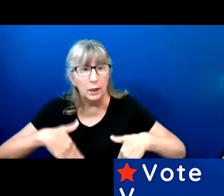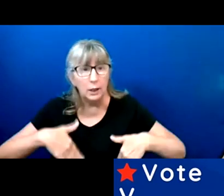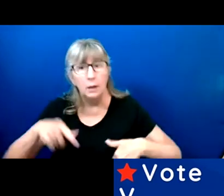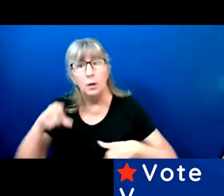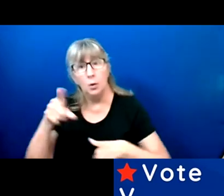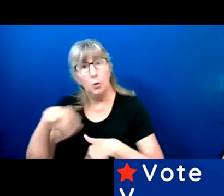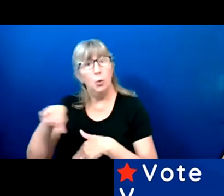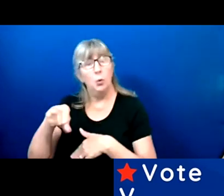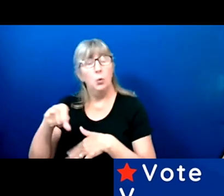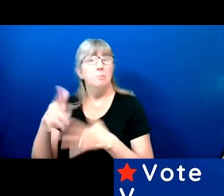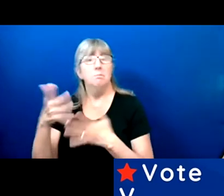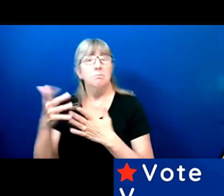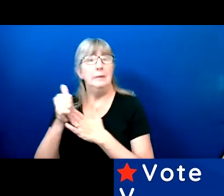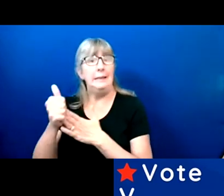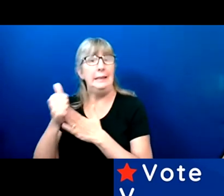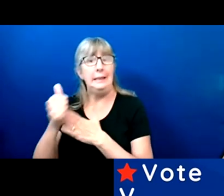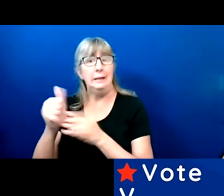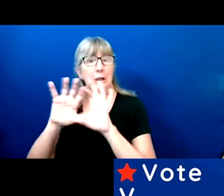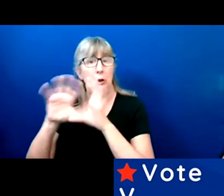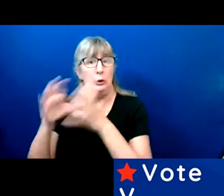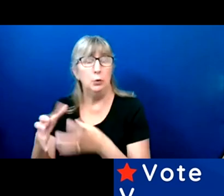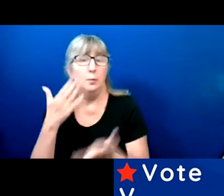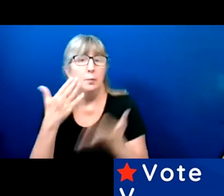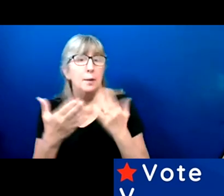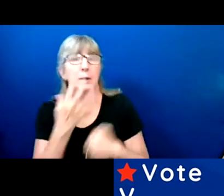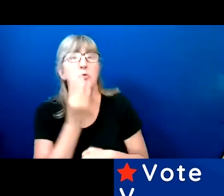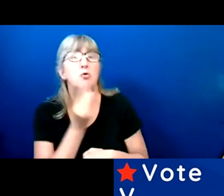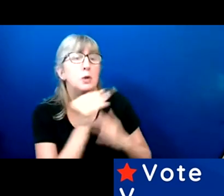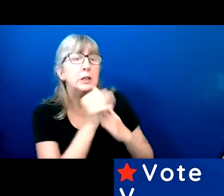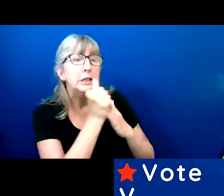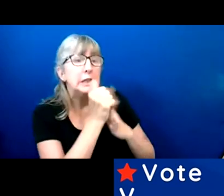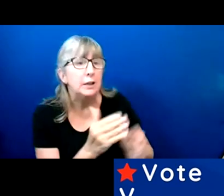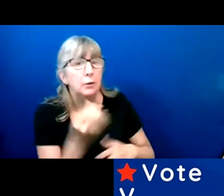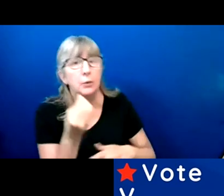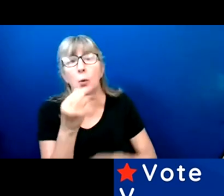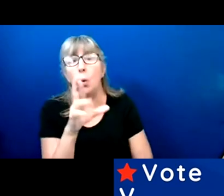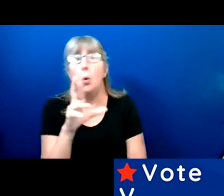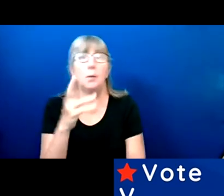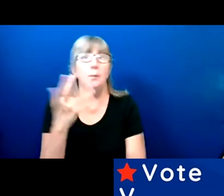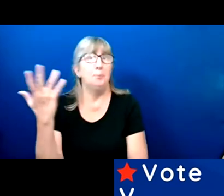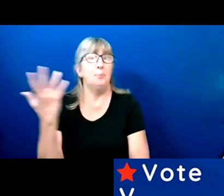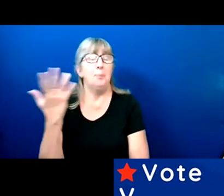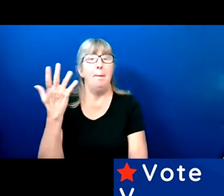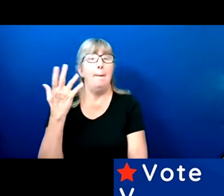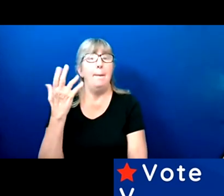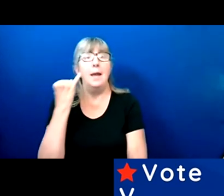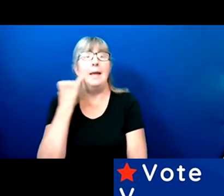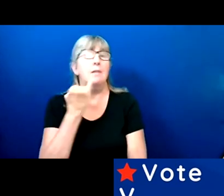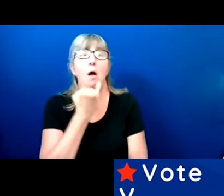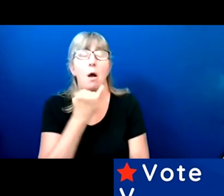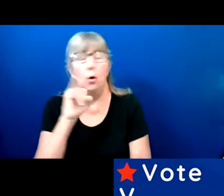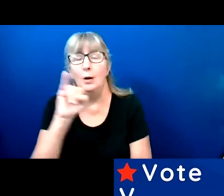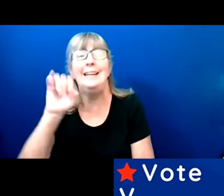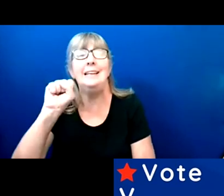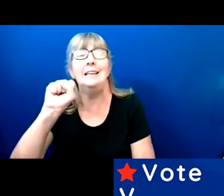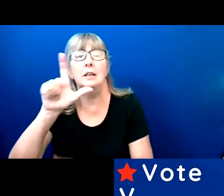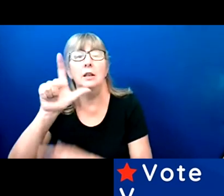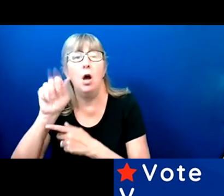Whether they are Jewish leaders, or they're from the Islamic community, any faith leaders,